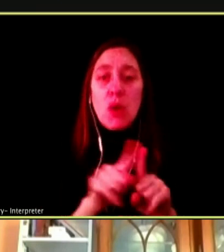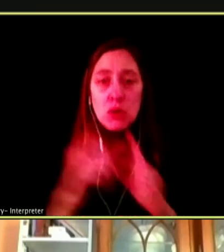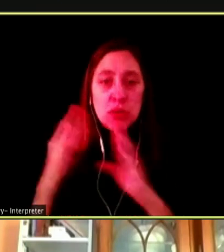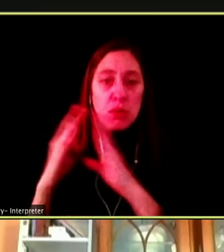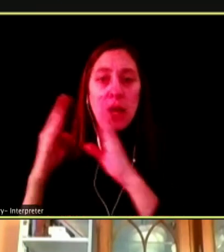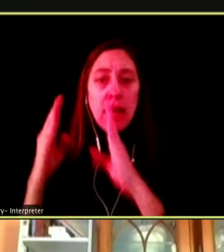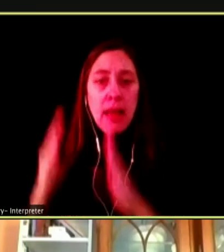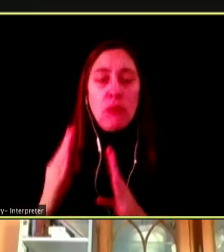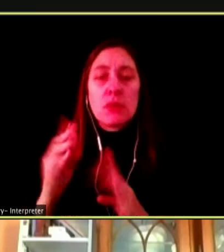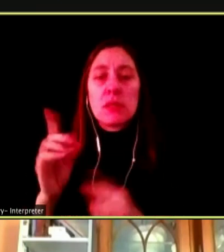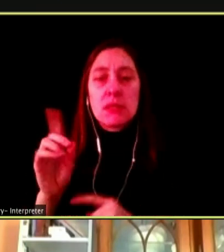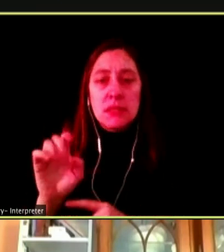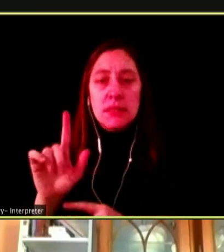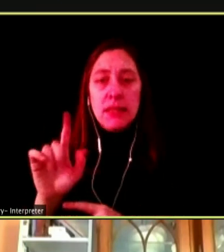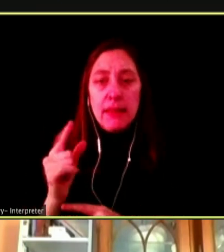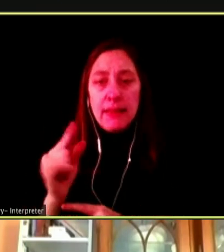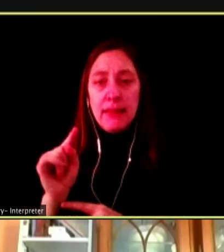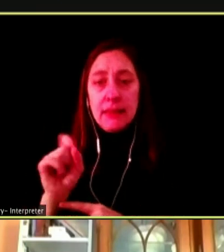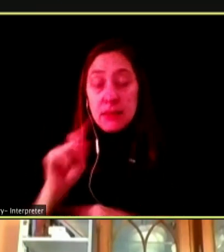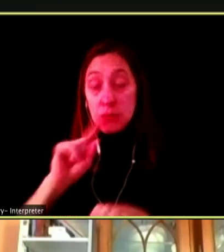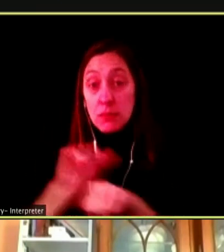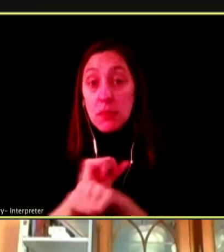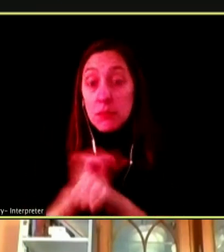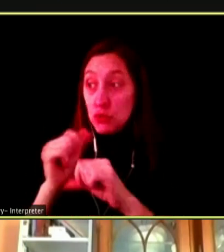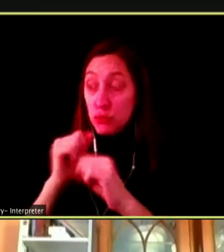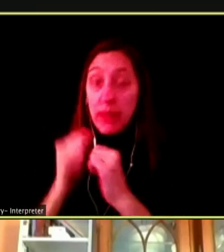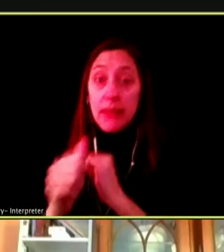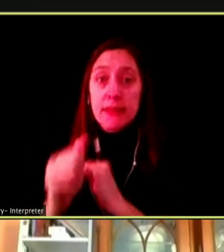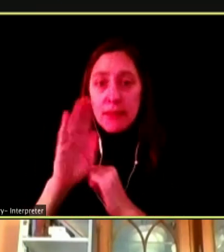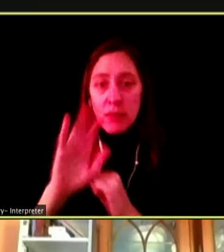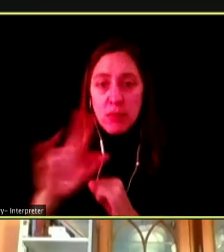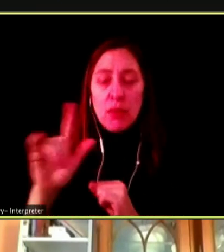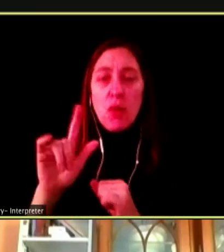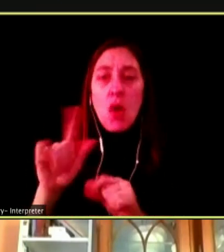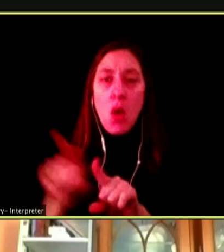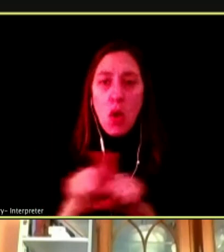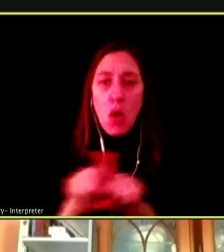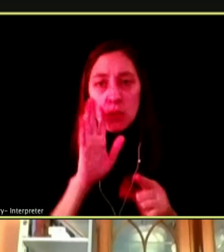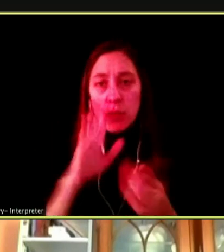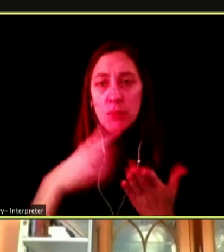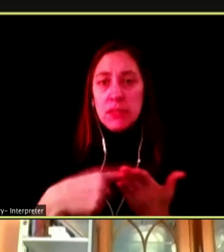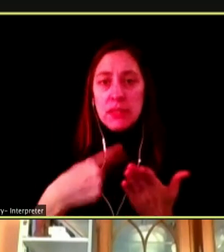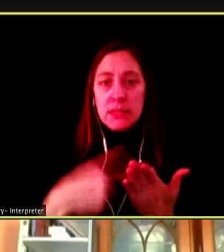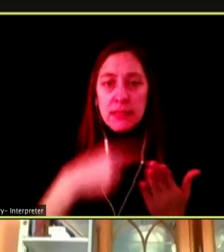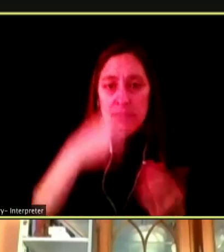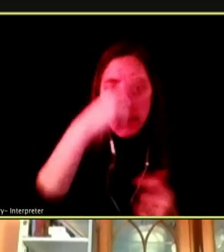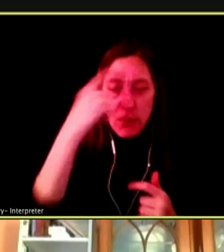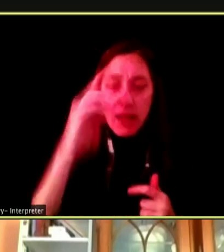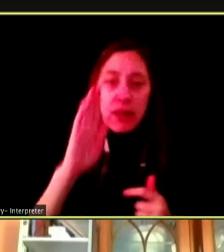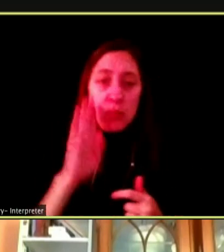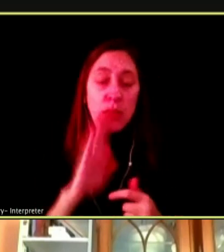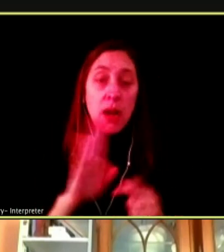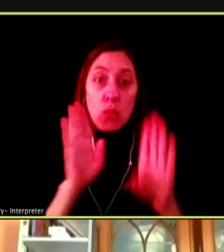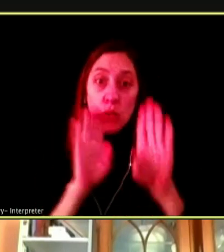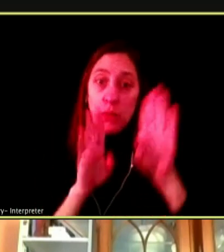THIS BILL AND IT WILL BE ADDRESSING THE FACT BLACK AND BROWN STUDENTS ARE ALSO TARGETED THE MOST.